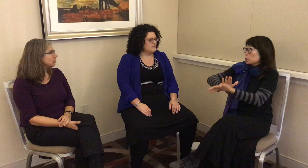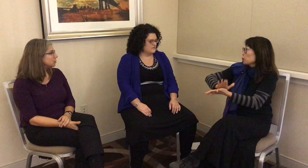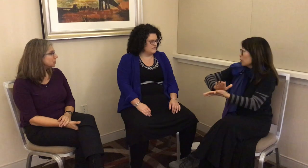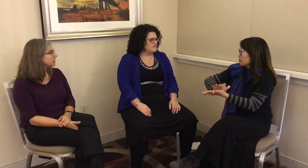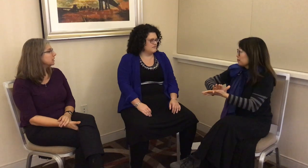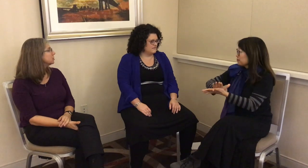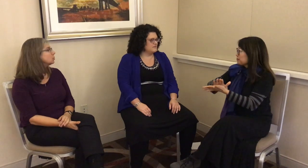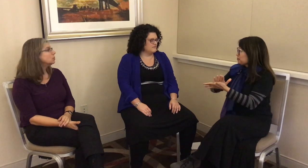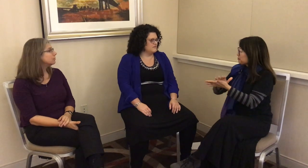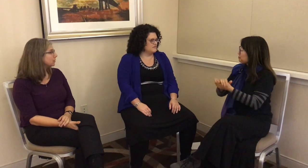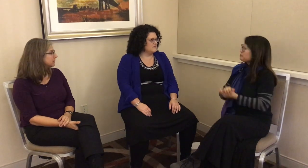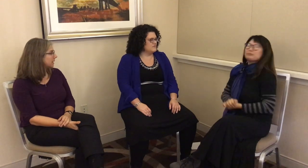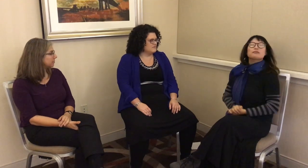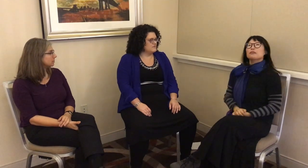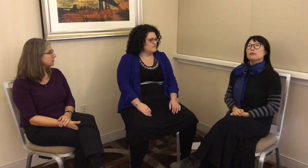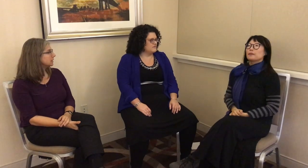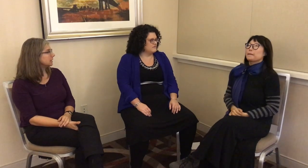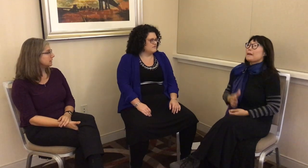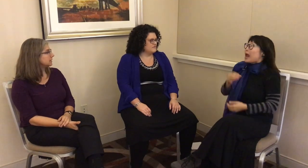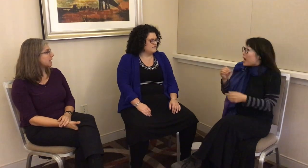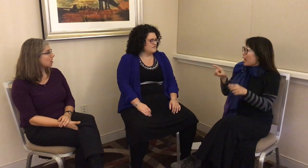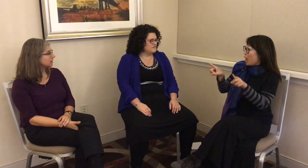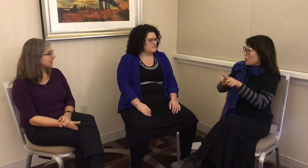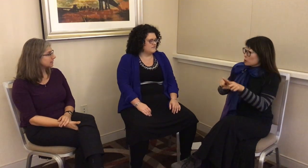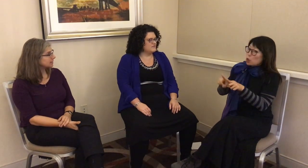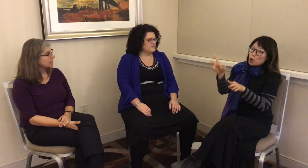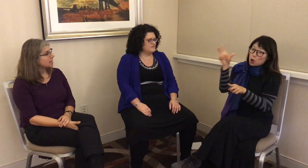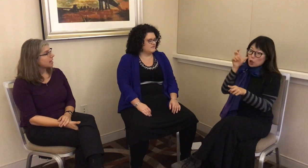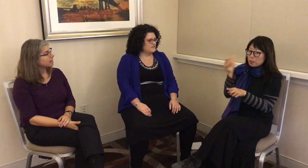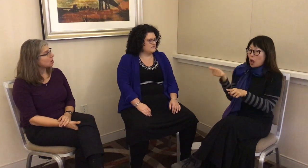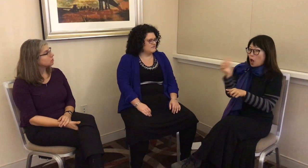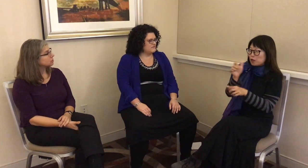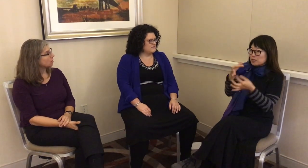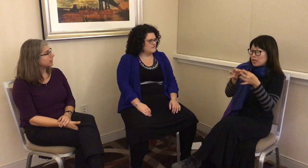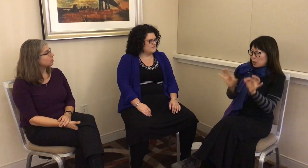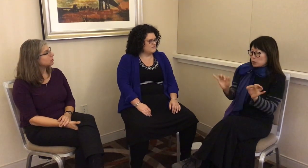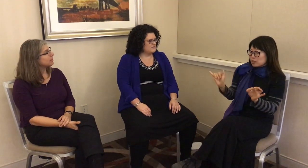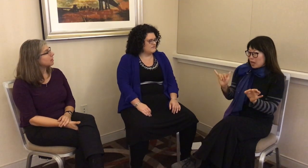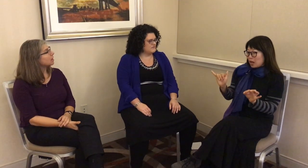language in a school, for example, at least in that context. Also, I had heard about other